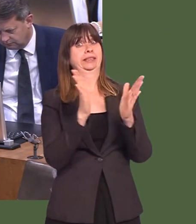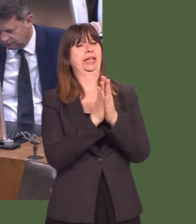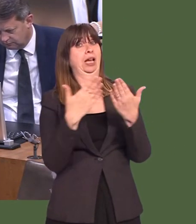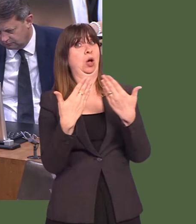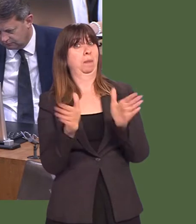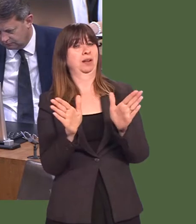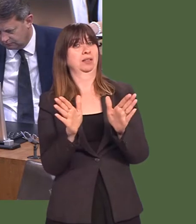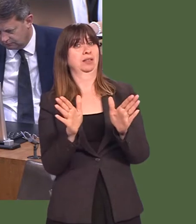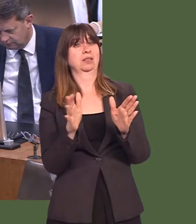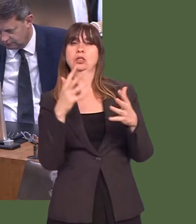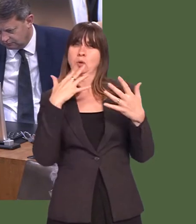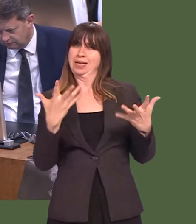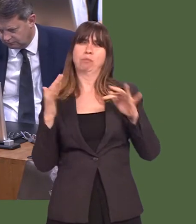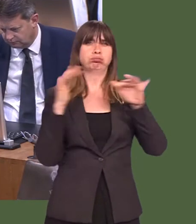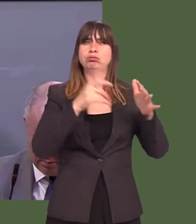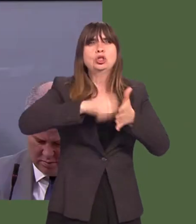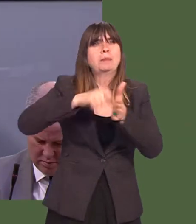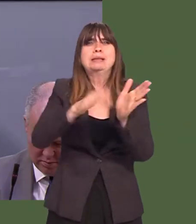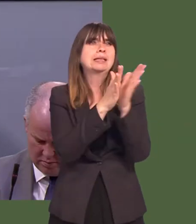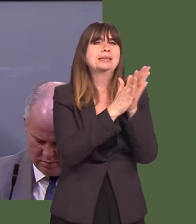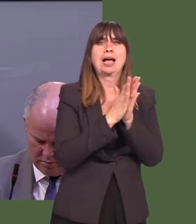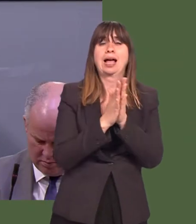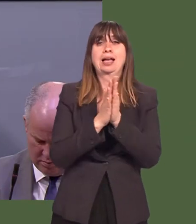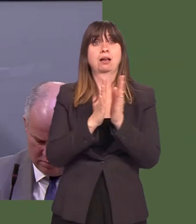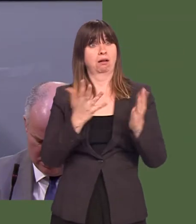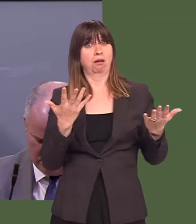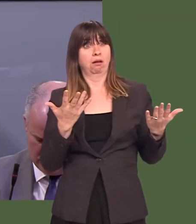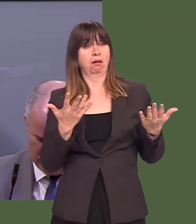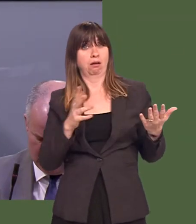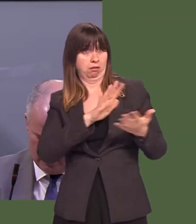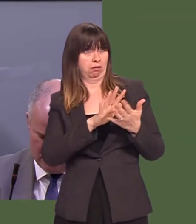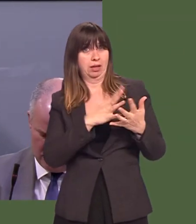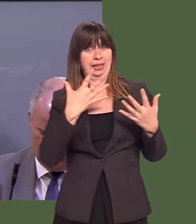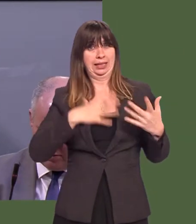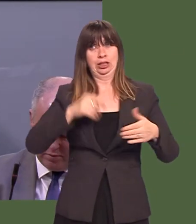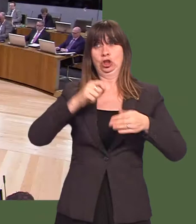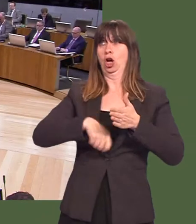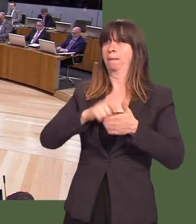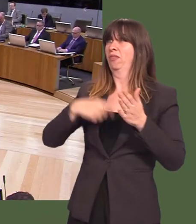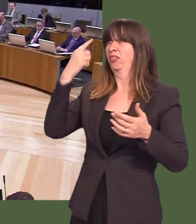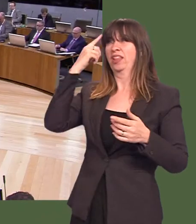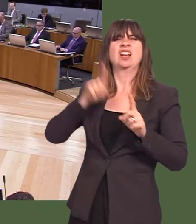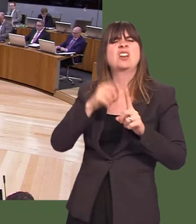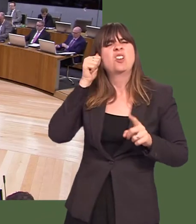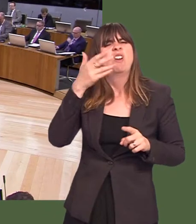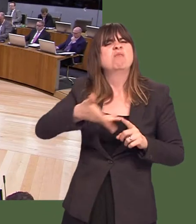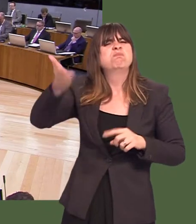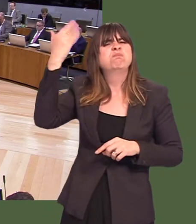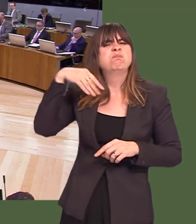And theyíre open particularly on Sundays when most people, these days, tend to shop. So, itís hugely important that high-street retailers look flexibly at their opening hours as well.